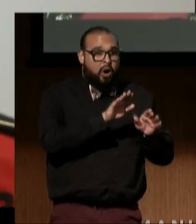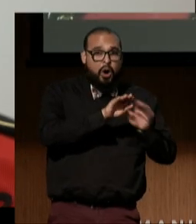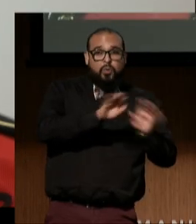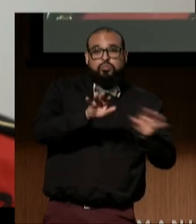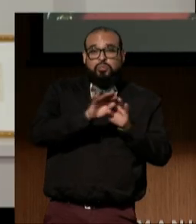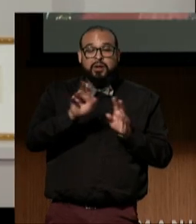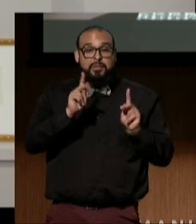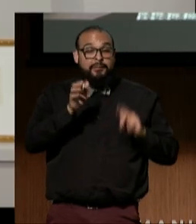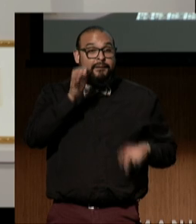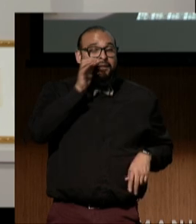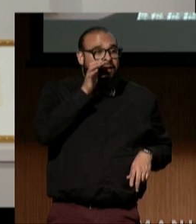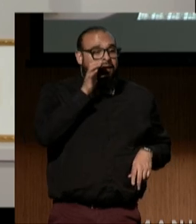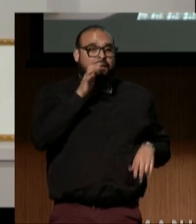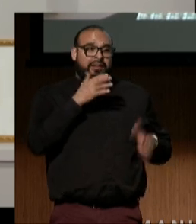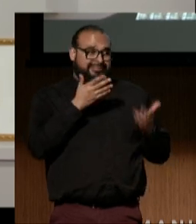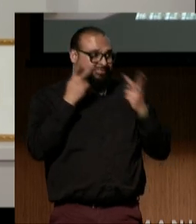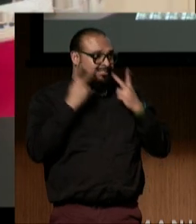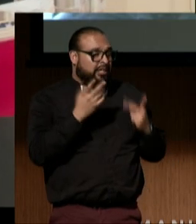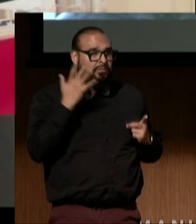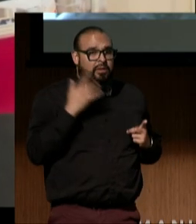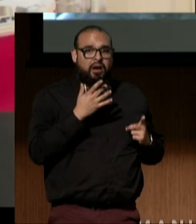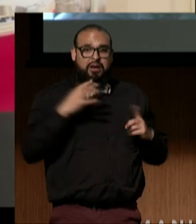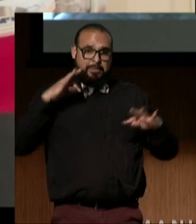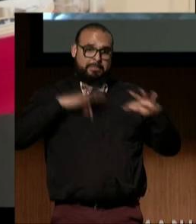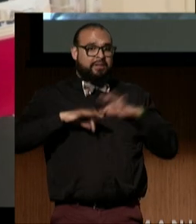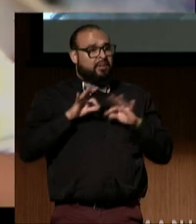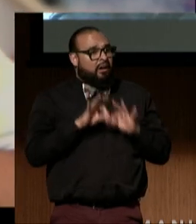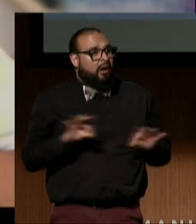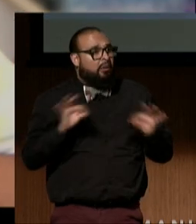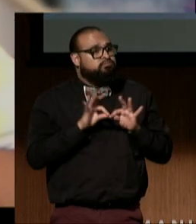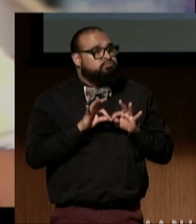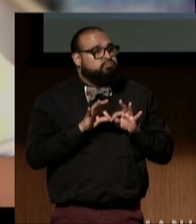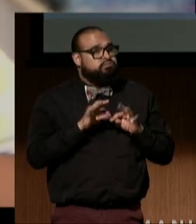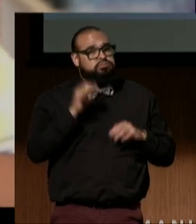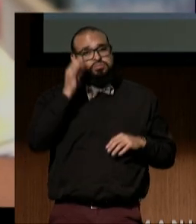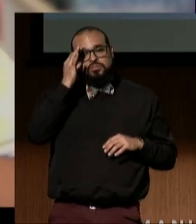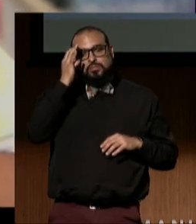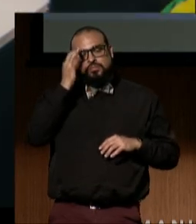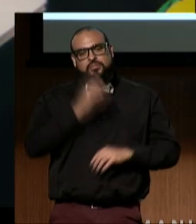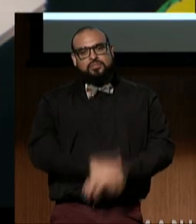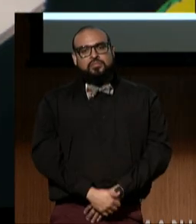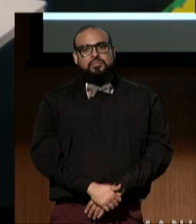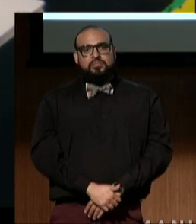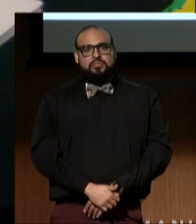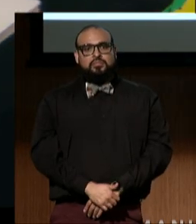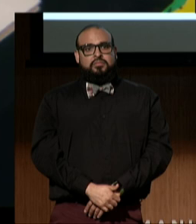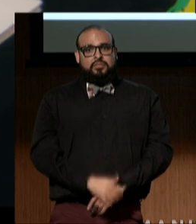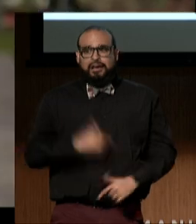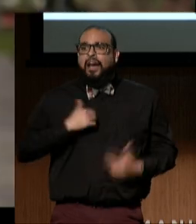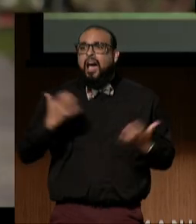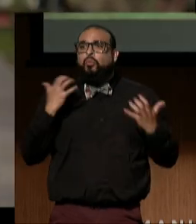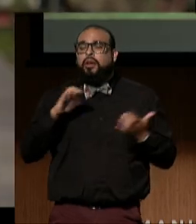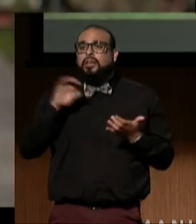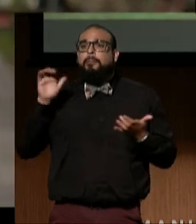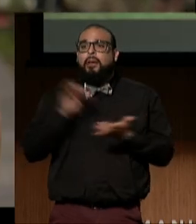and say, "This is why 'benefits' are extremely important." I don't see What anyone can see PATRICE: I wanna get married! [Crowd] Yeah!